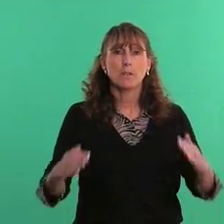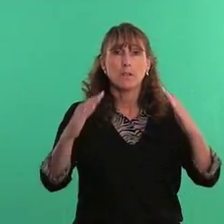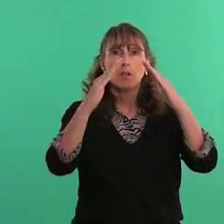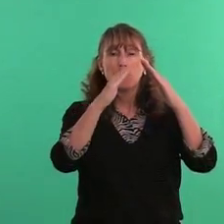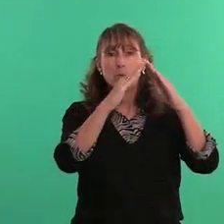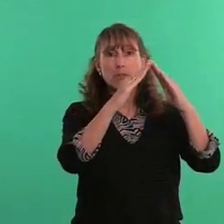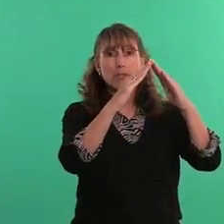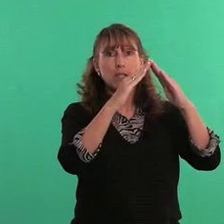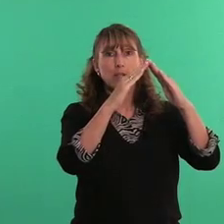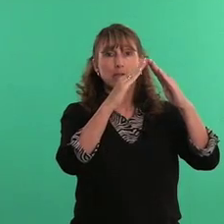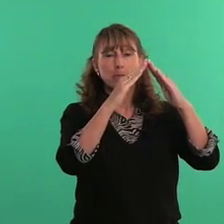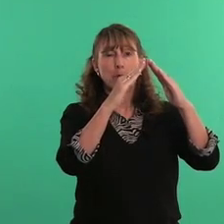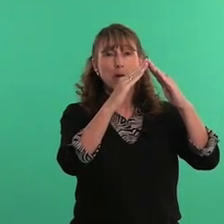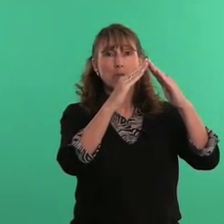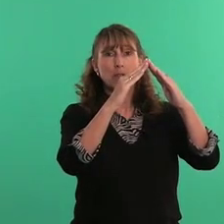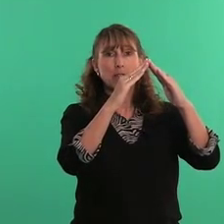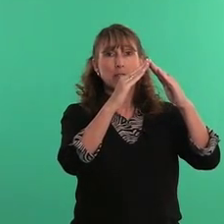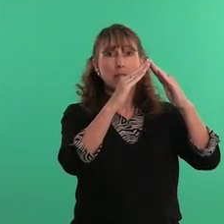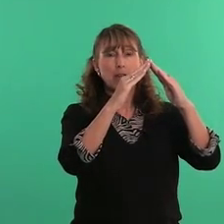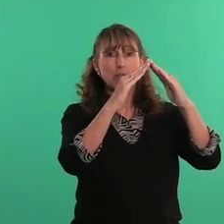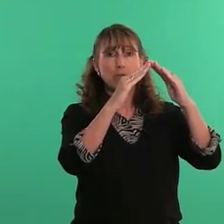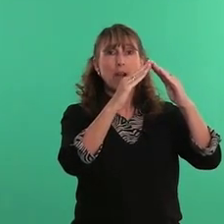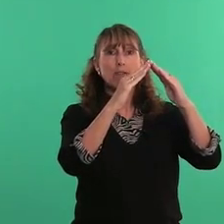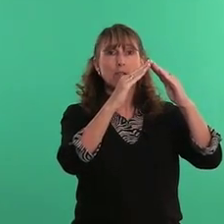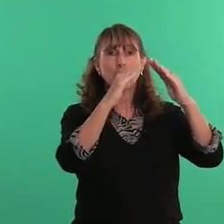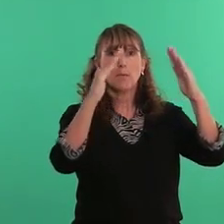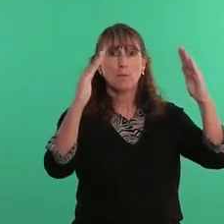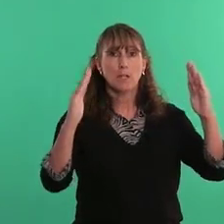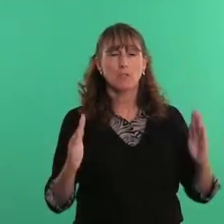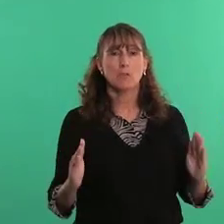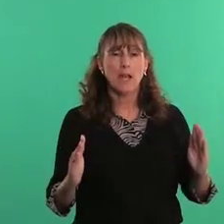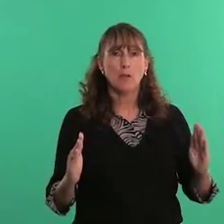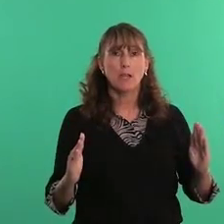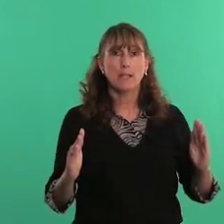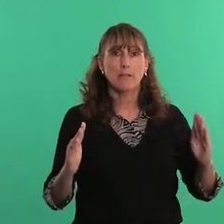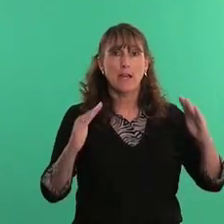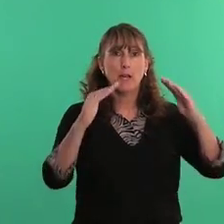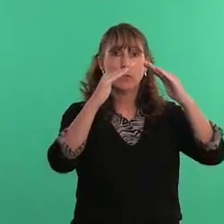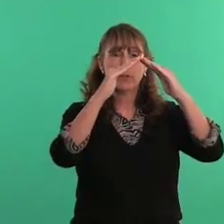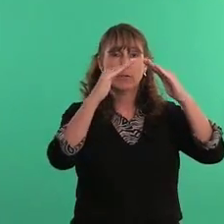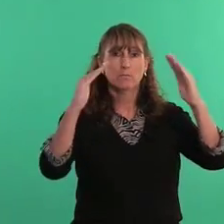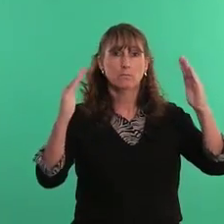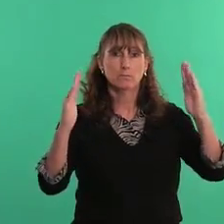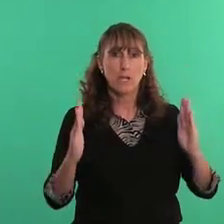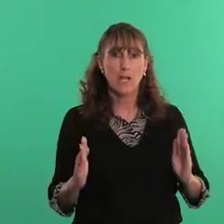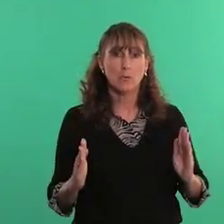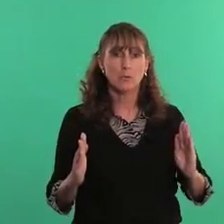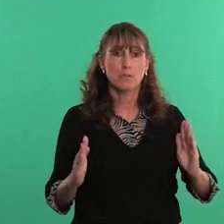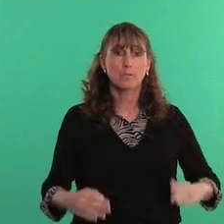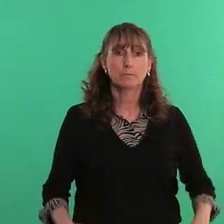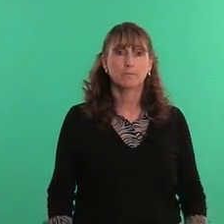with the palms facing together, the 5 handshape and do an outline a house - house